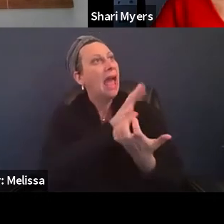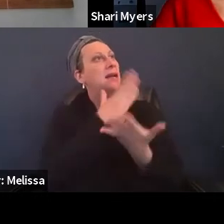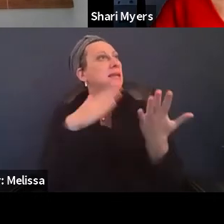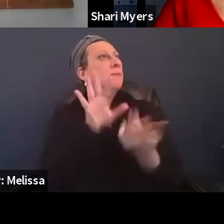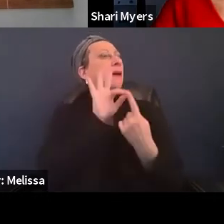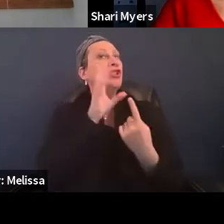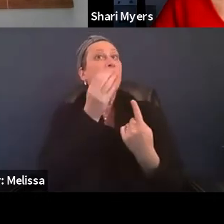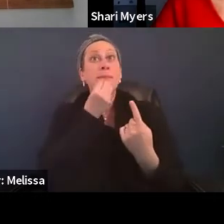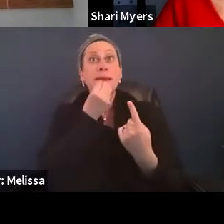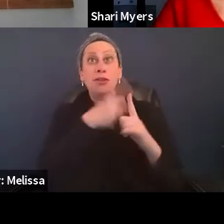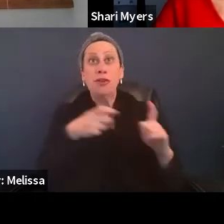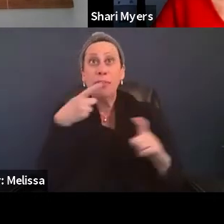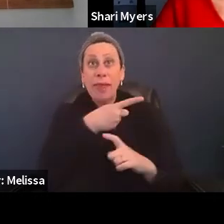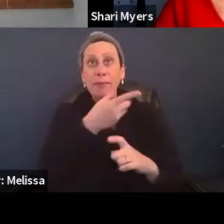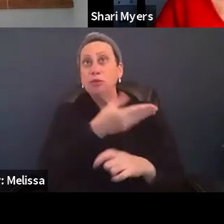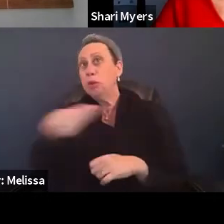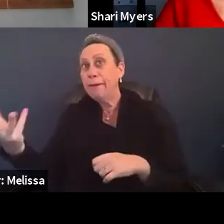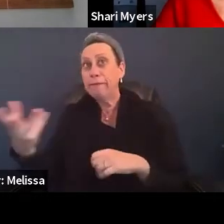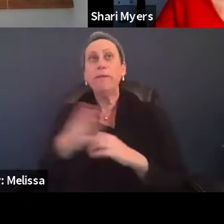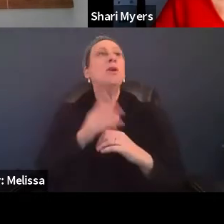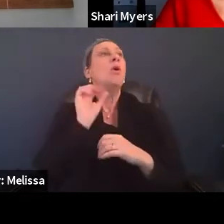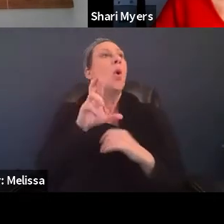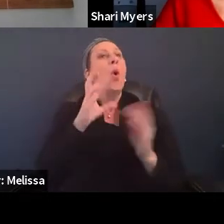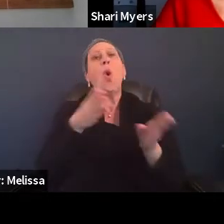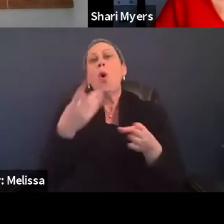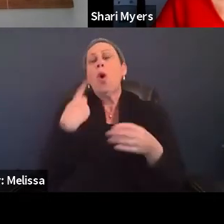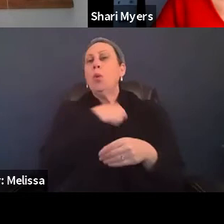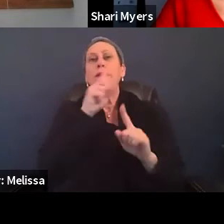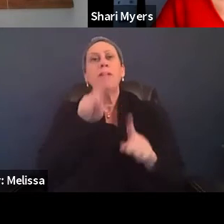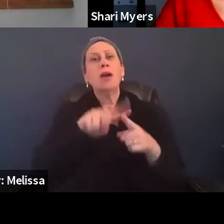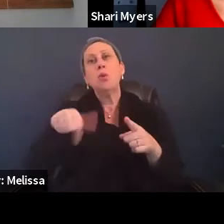that way we've gone to other providers, caterers, et cetera.